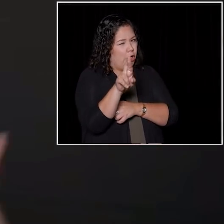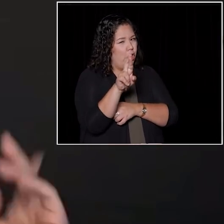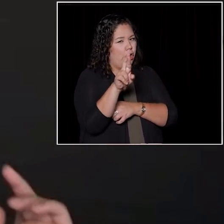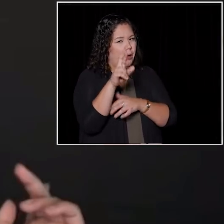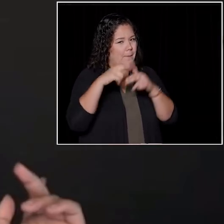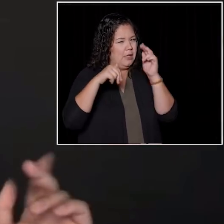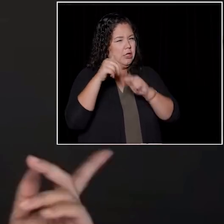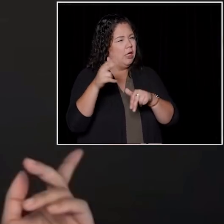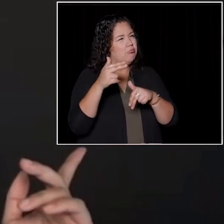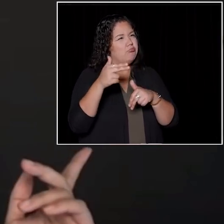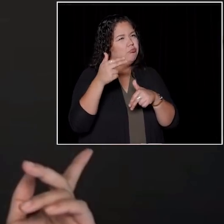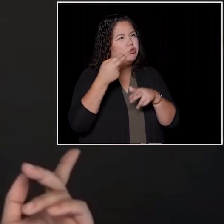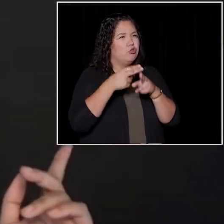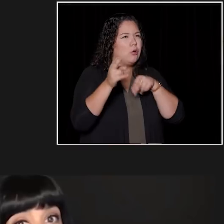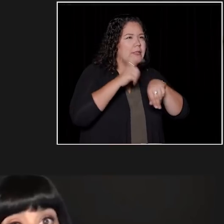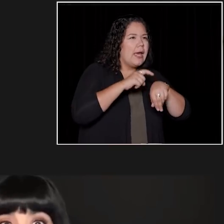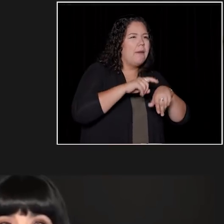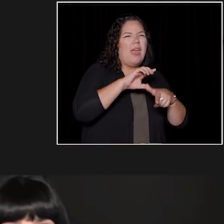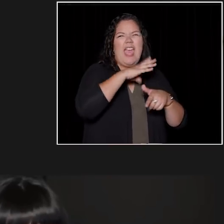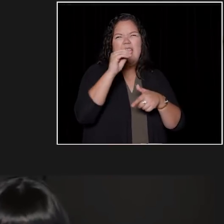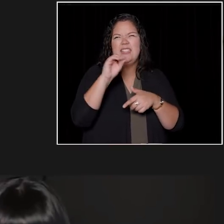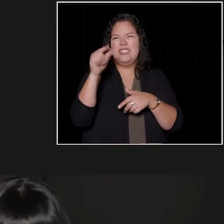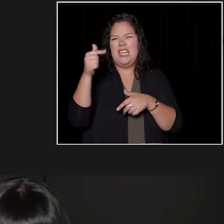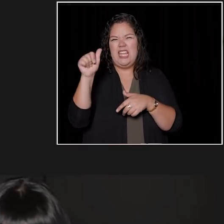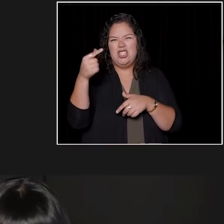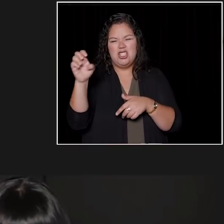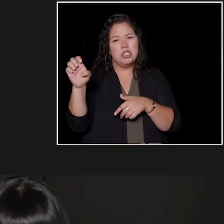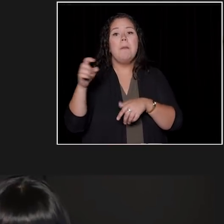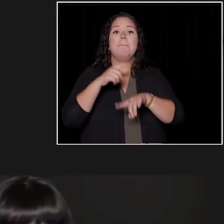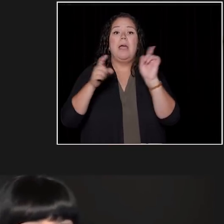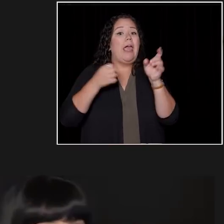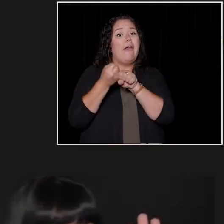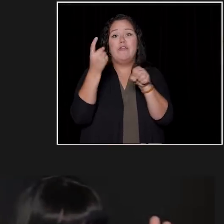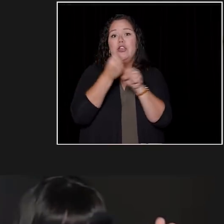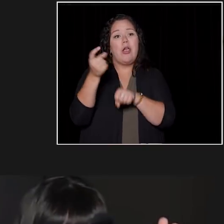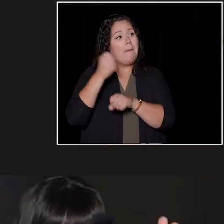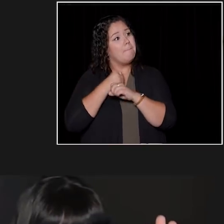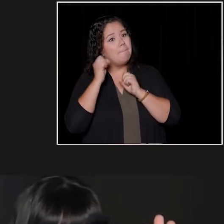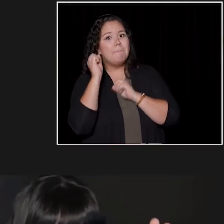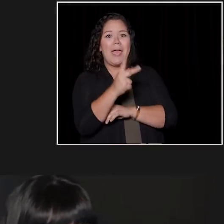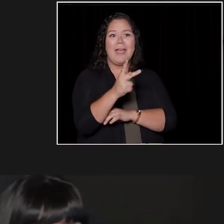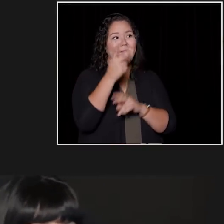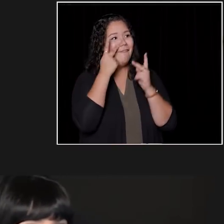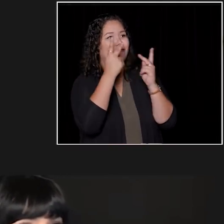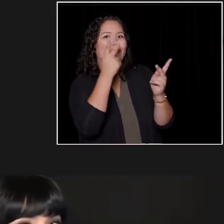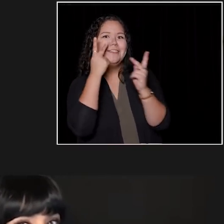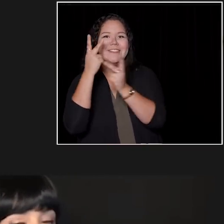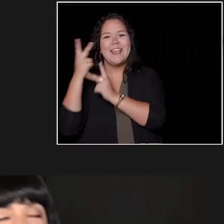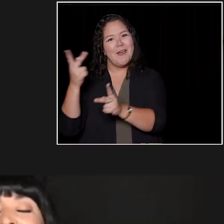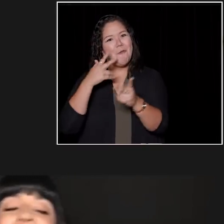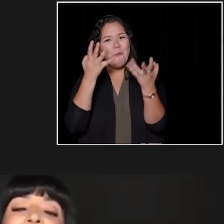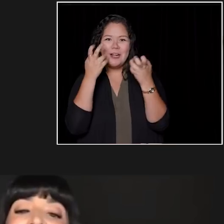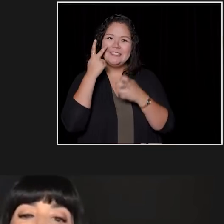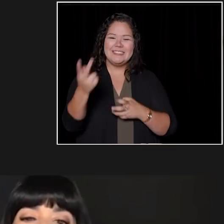and then I lived in Gage. I go see them every single year. I'm like, "Hello, old apartment. "I see you, I love you." - It's my home.